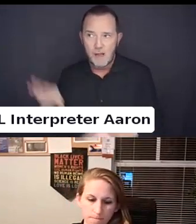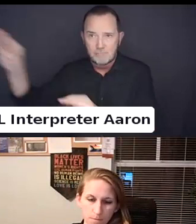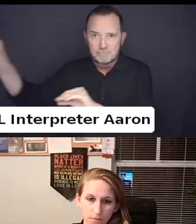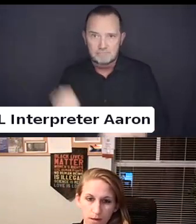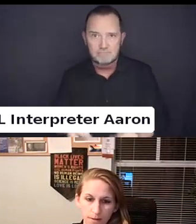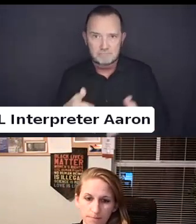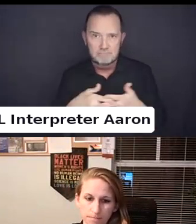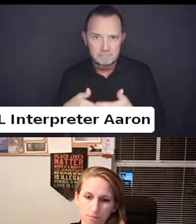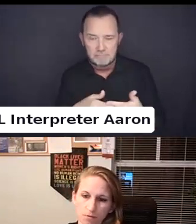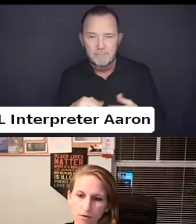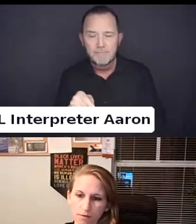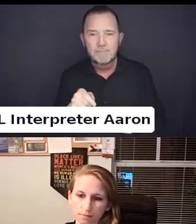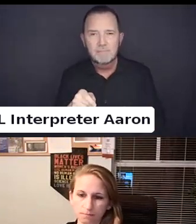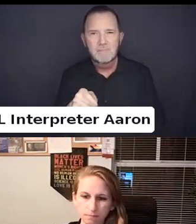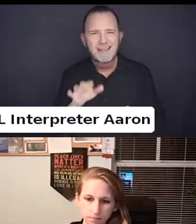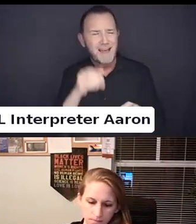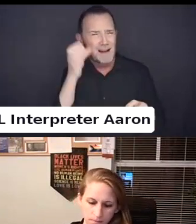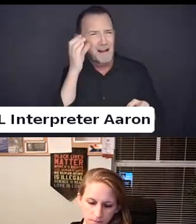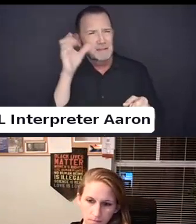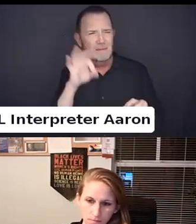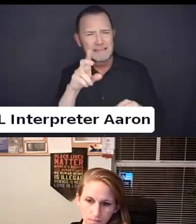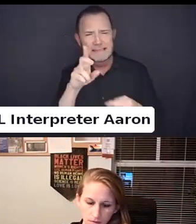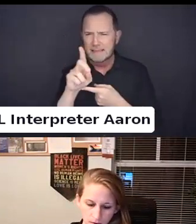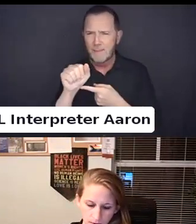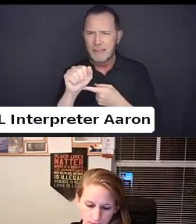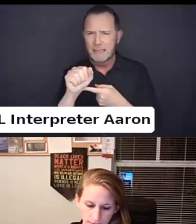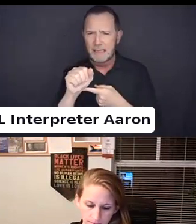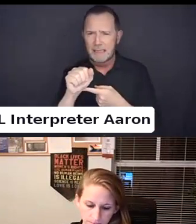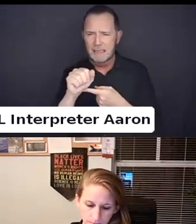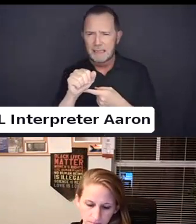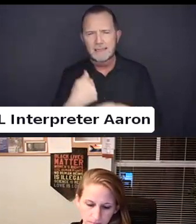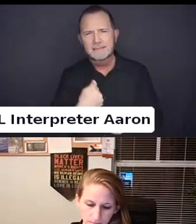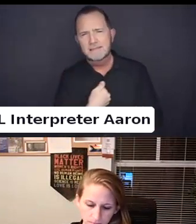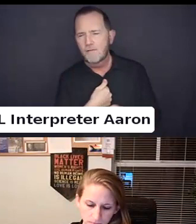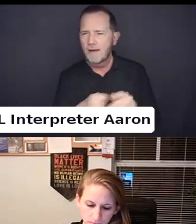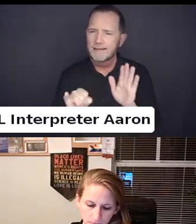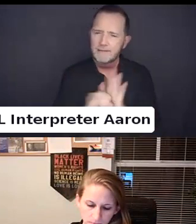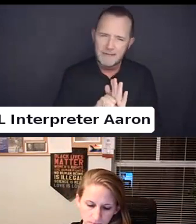The concept of disability in terms of self identification.